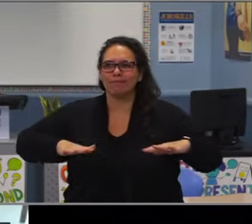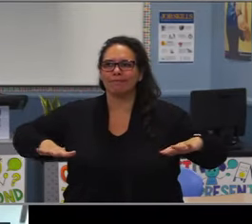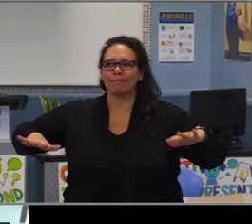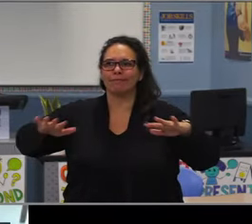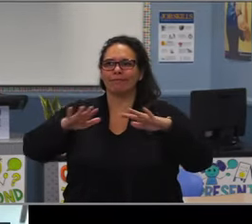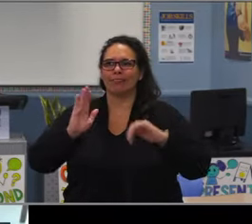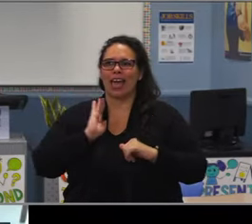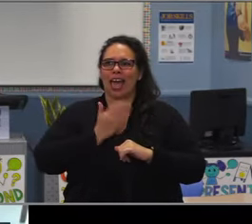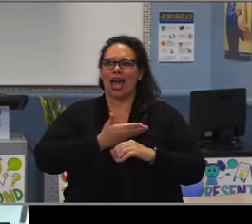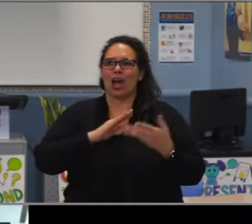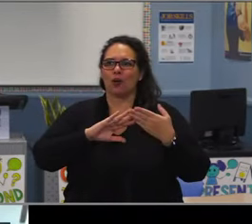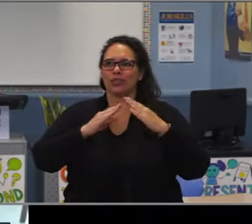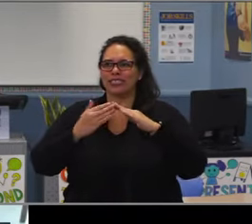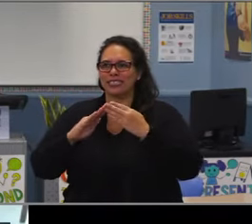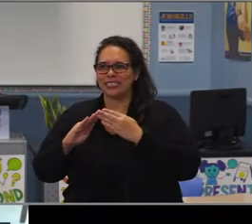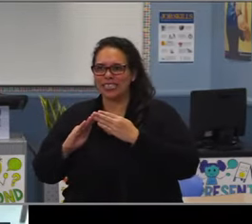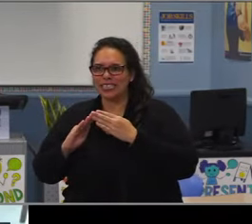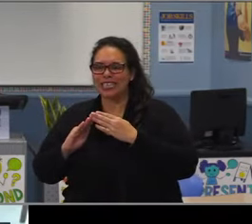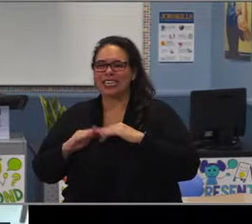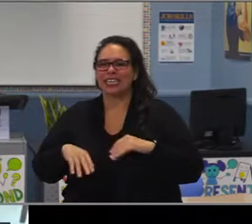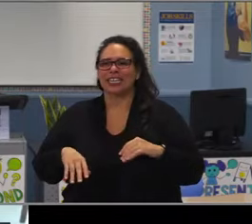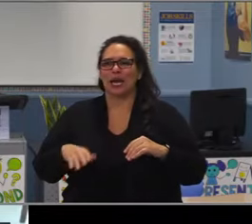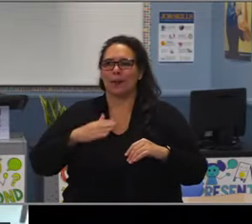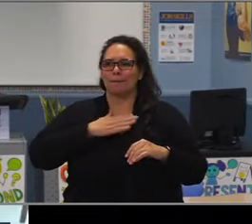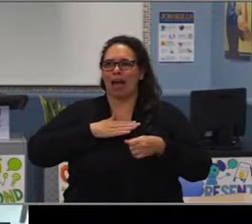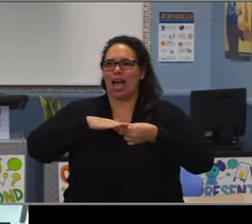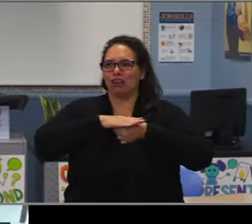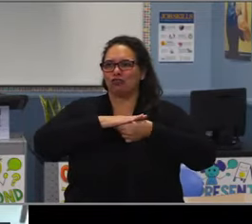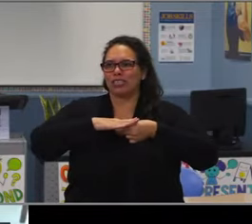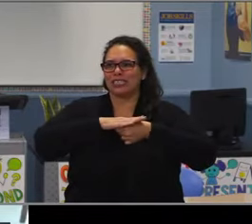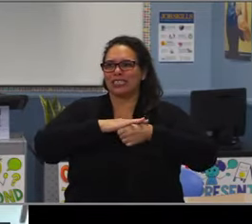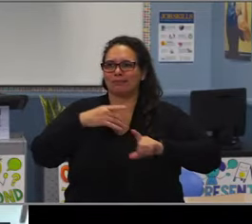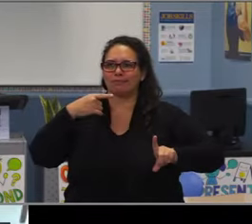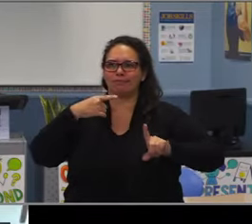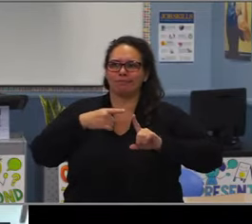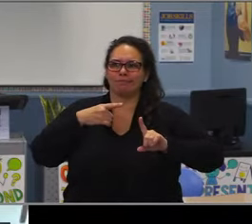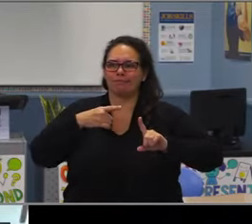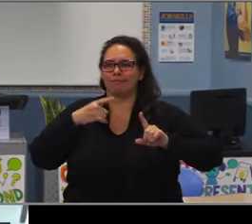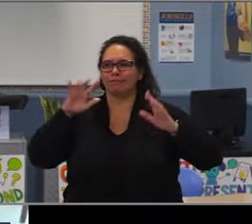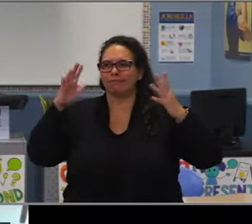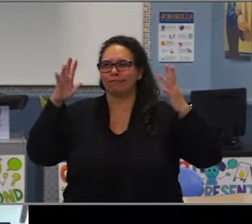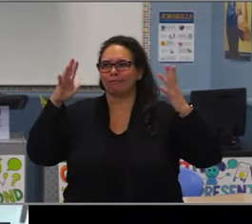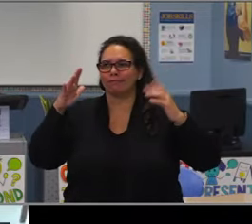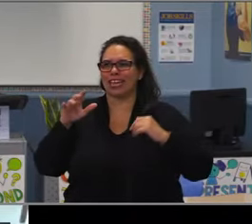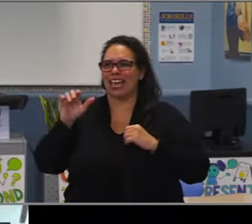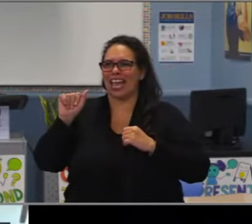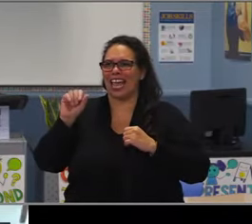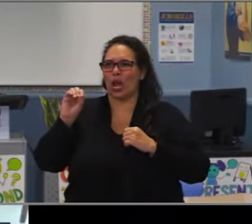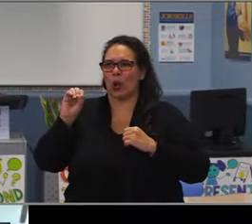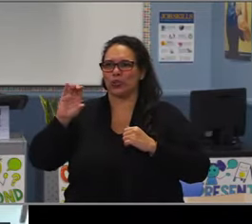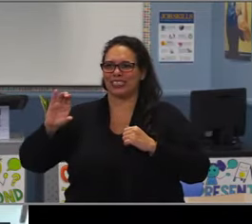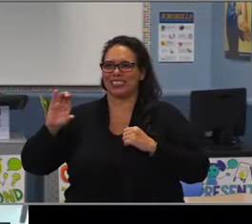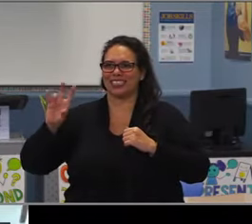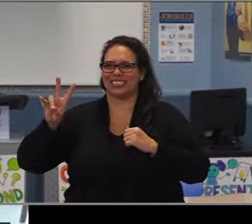Dr. Williams, thank you for a lifetime of dedication to other people.